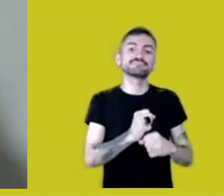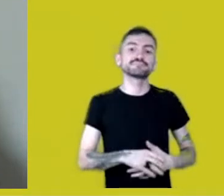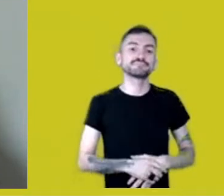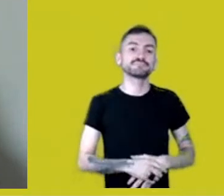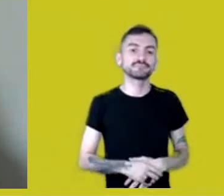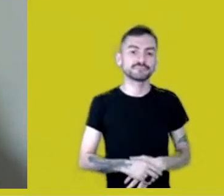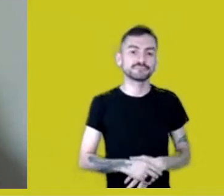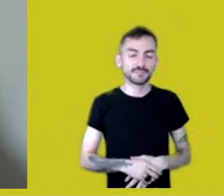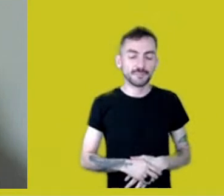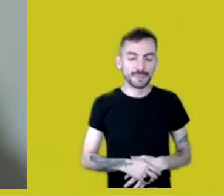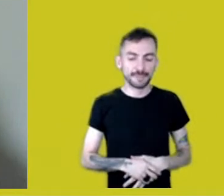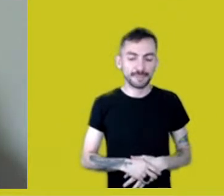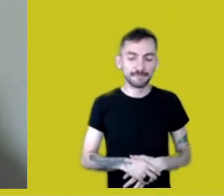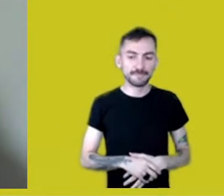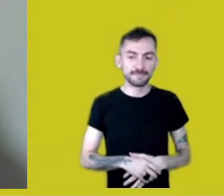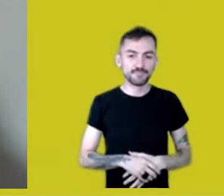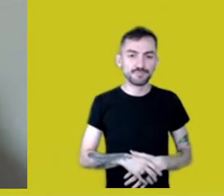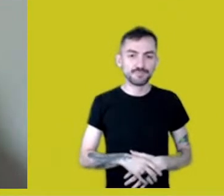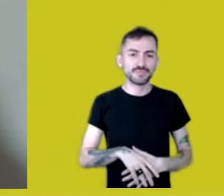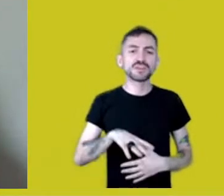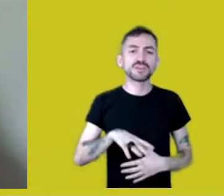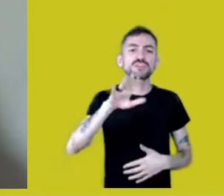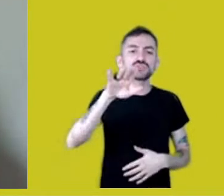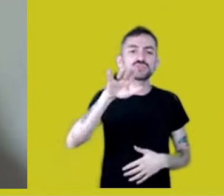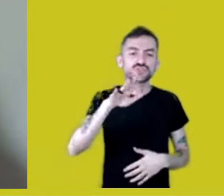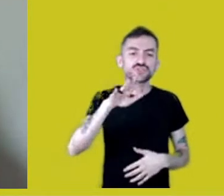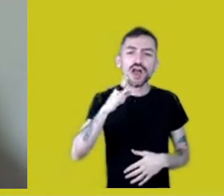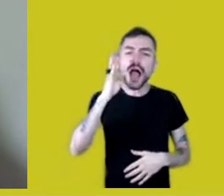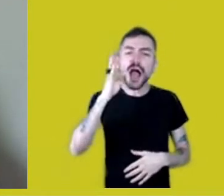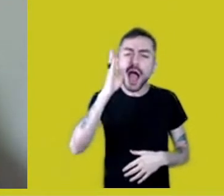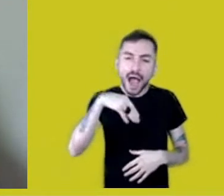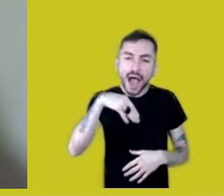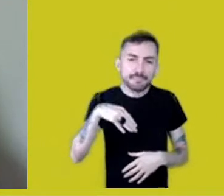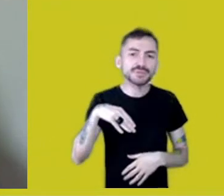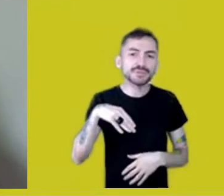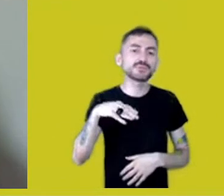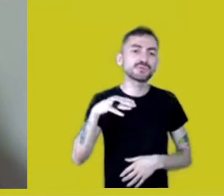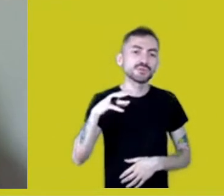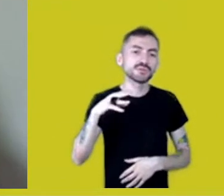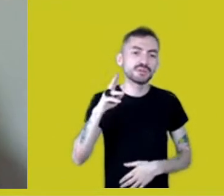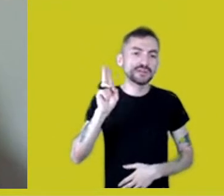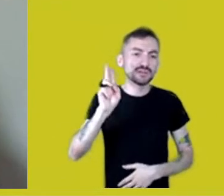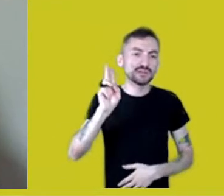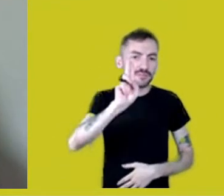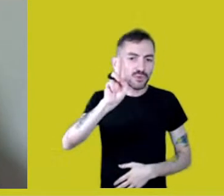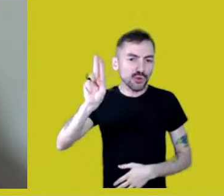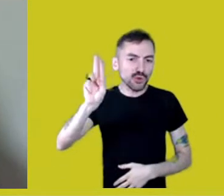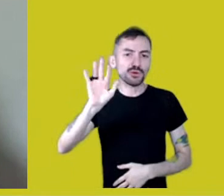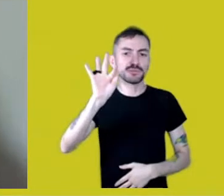I wanna reply quickly to Fernanda.